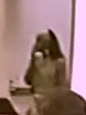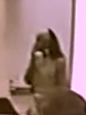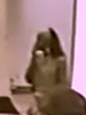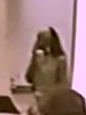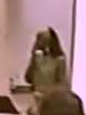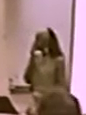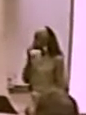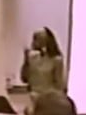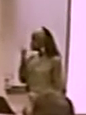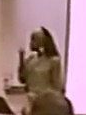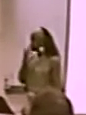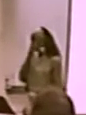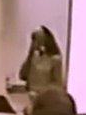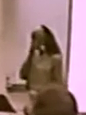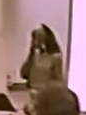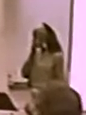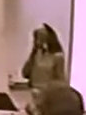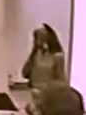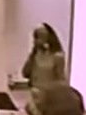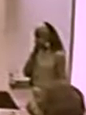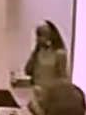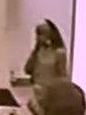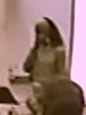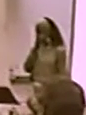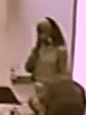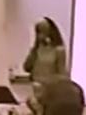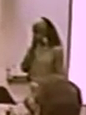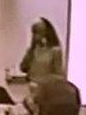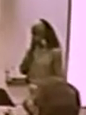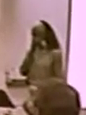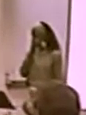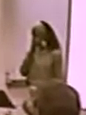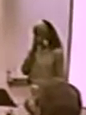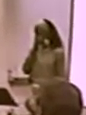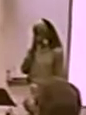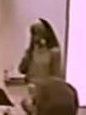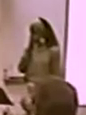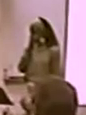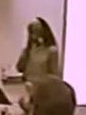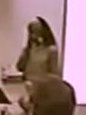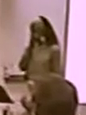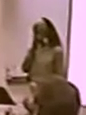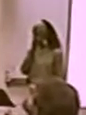WOULD THAT BE PART OF THE DEAF CULTURE?